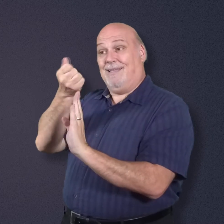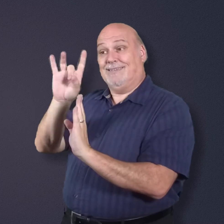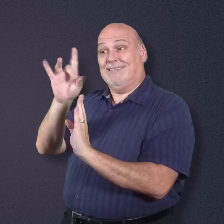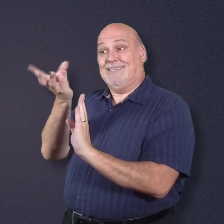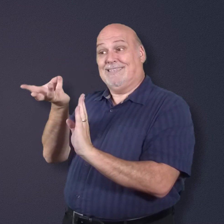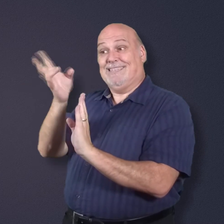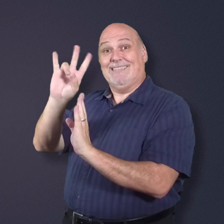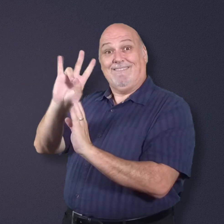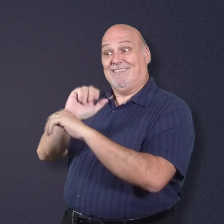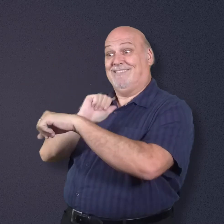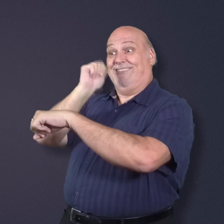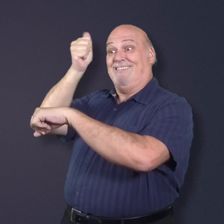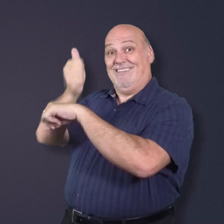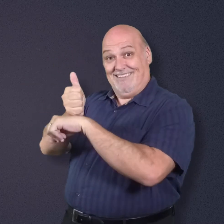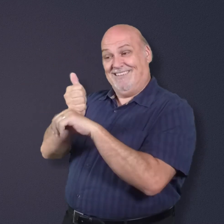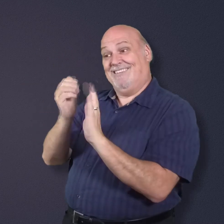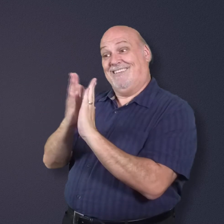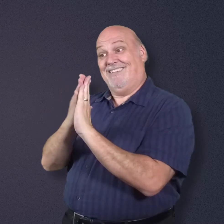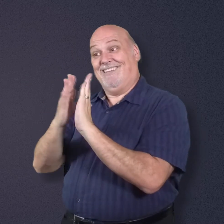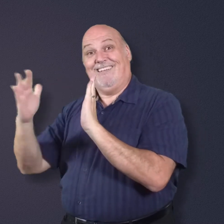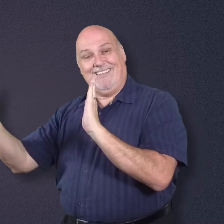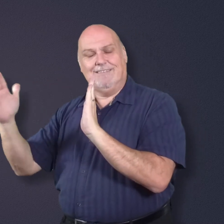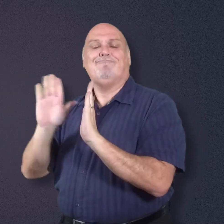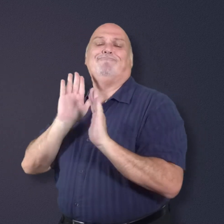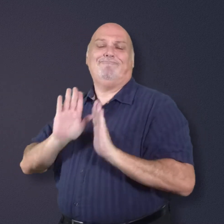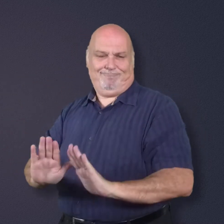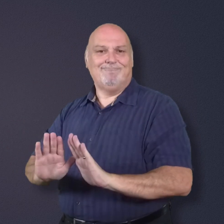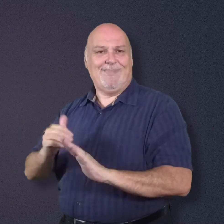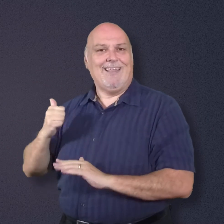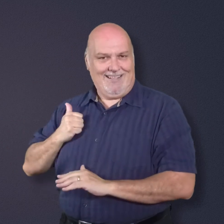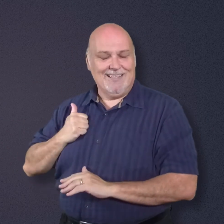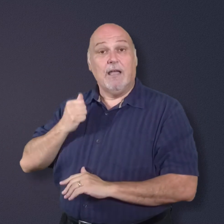After 1867, Canada ran it's own government.